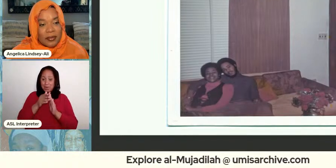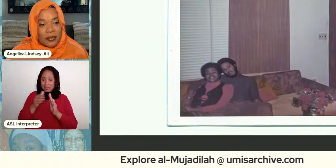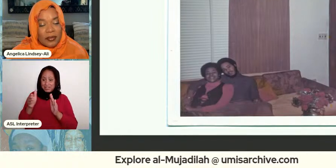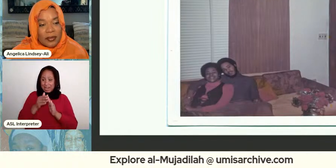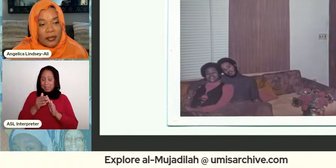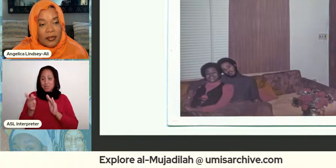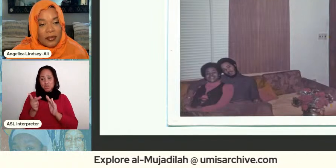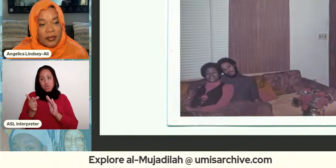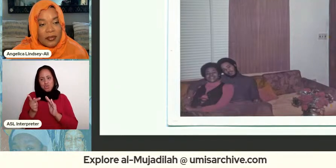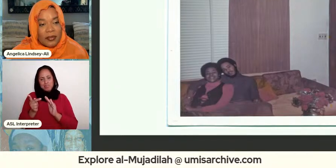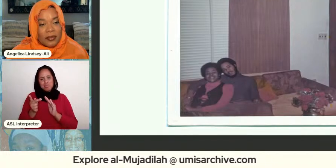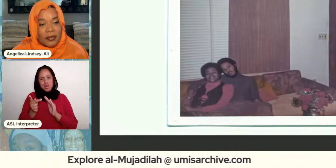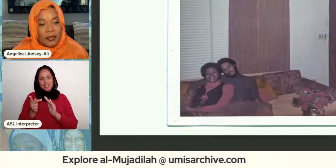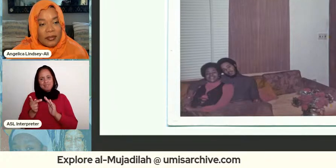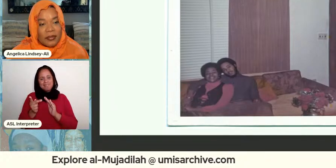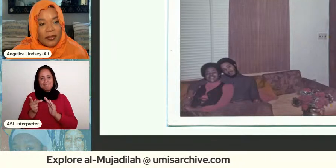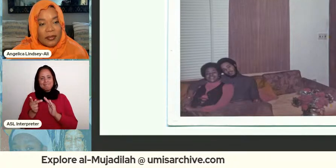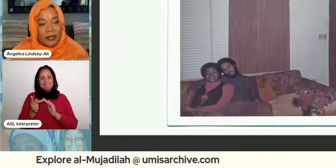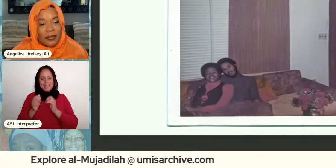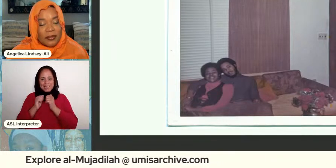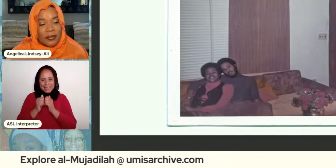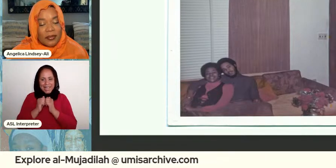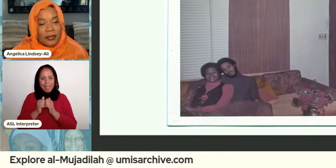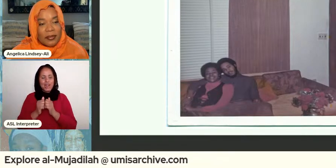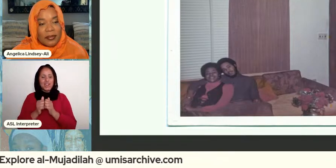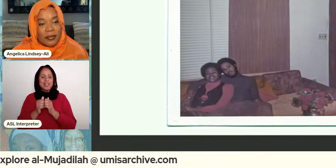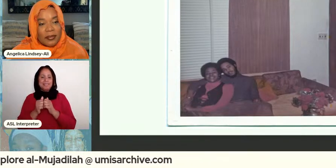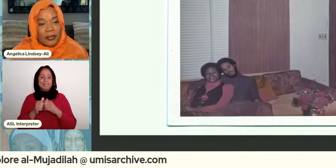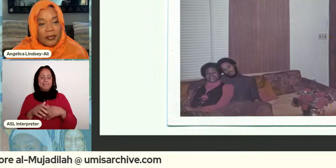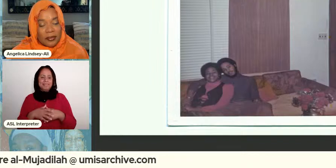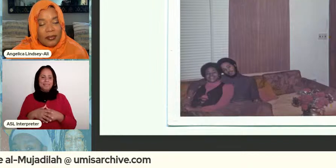feel like that was something that i also wanted to you just kind of bring into the space you know